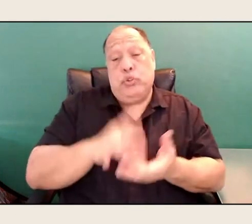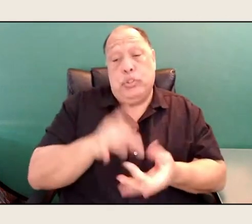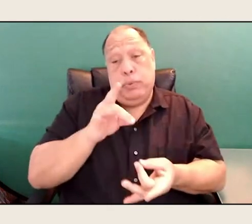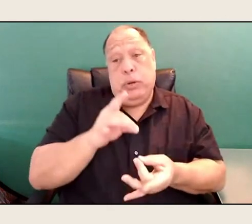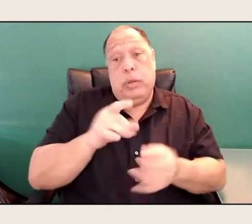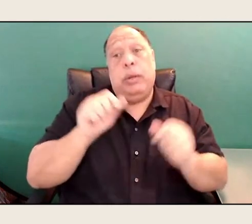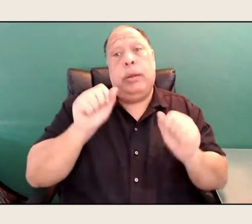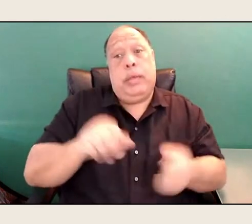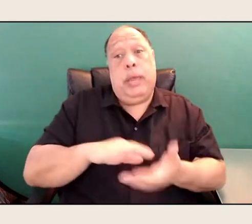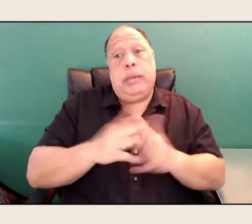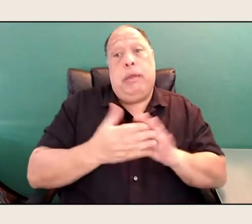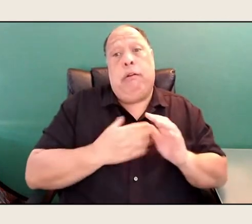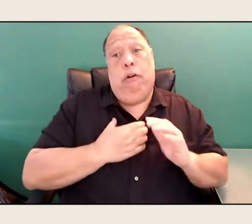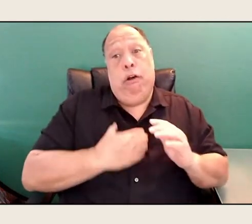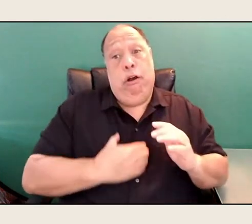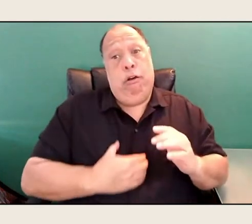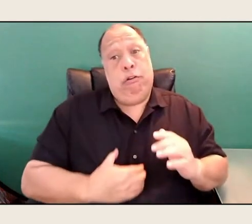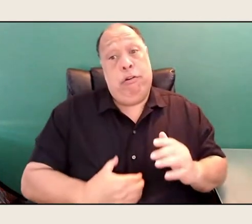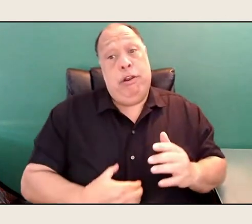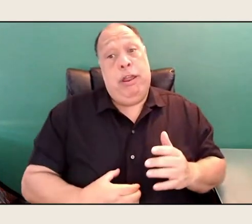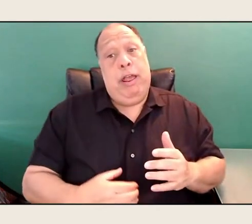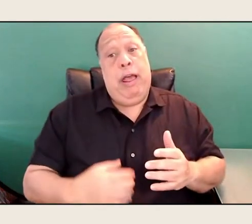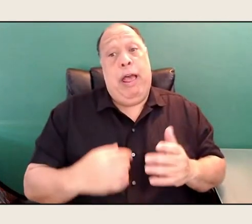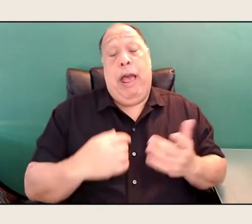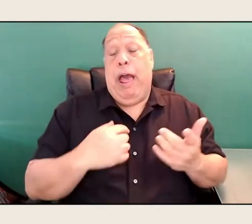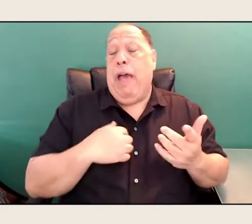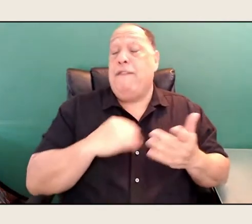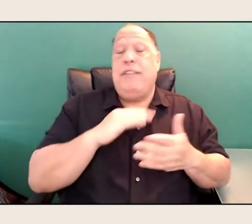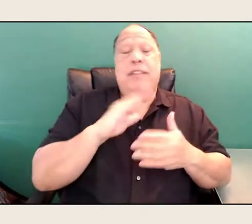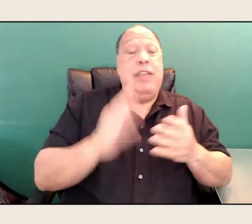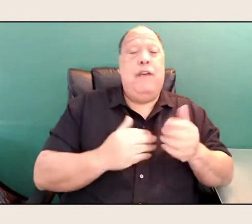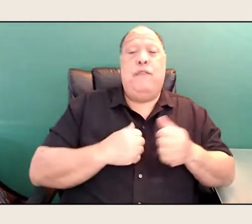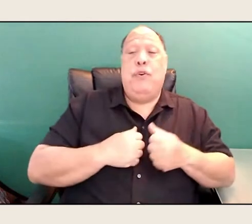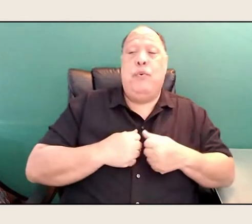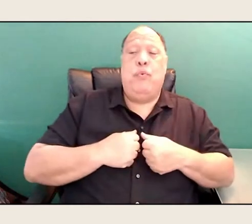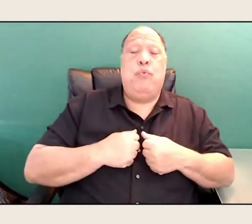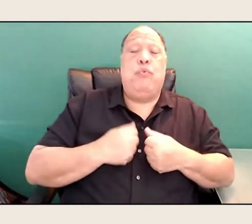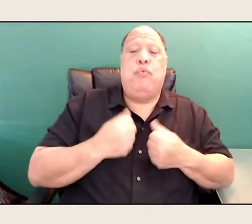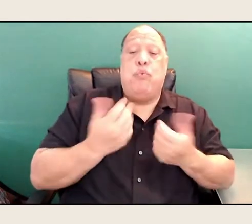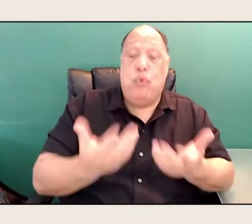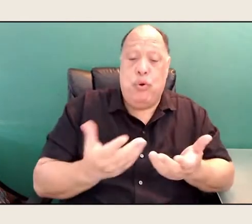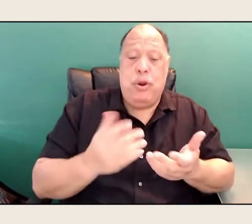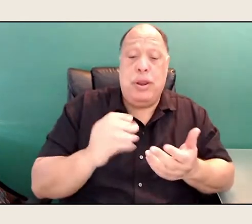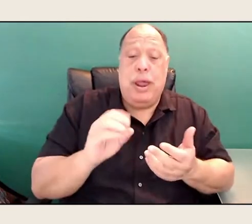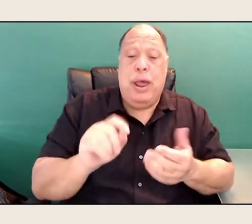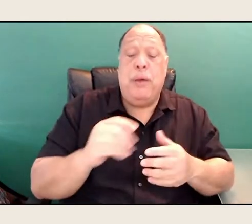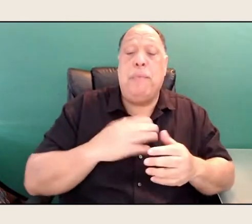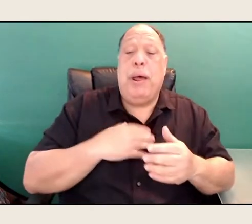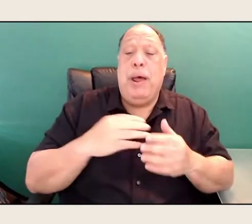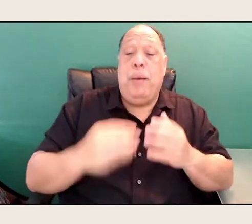I don't think I've ever worn mine out. But yeah.